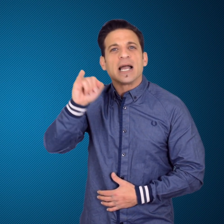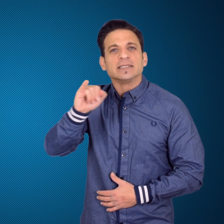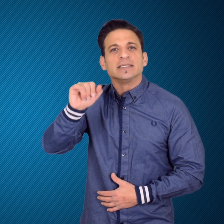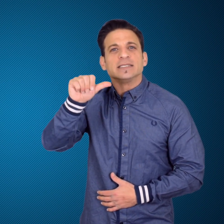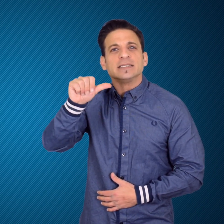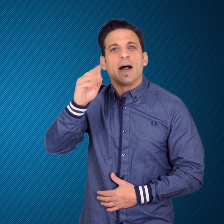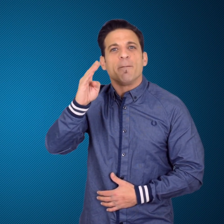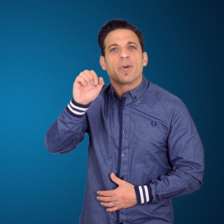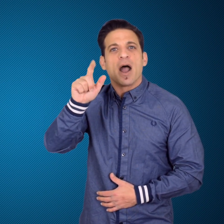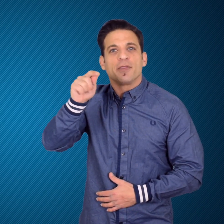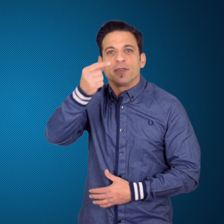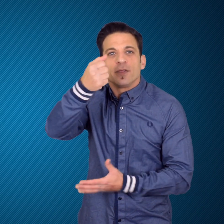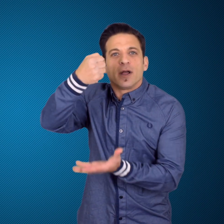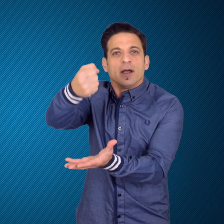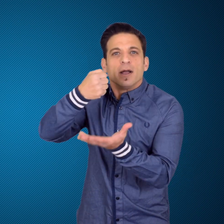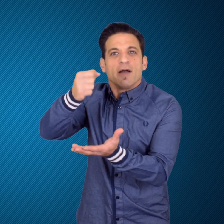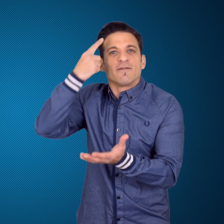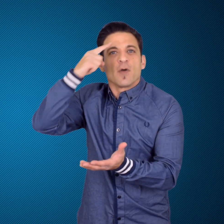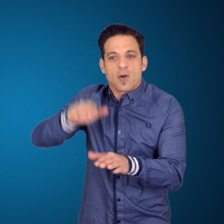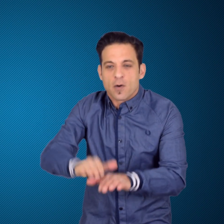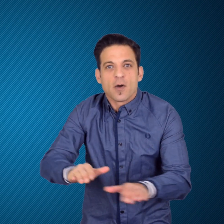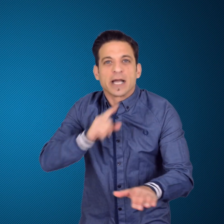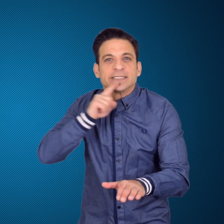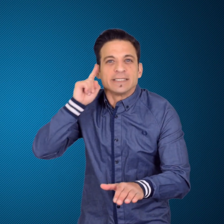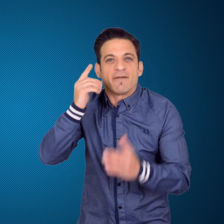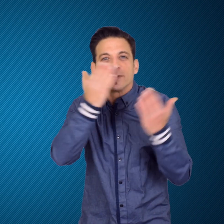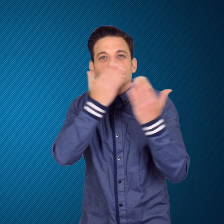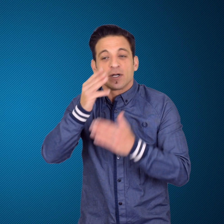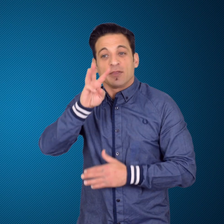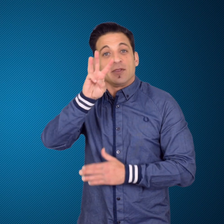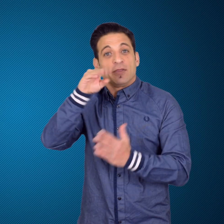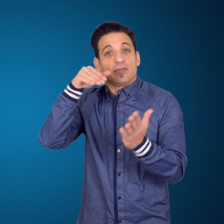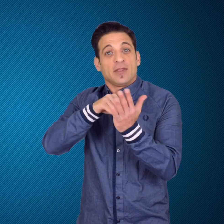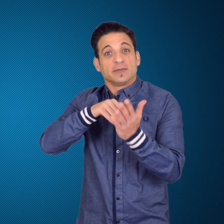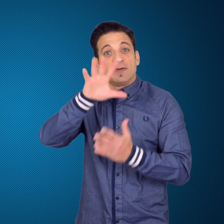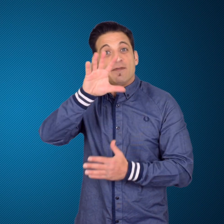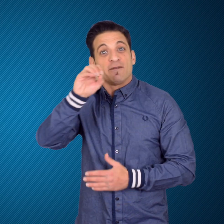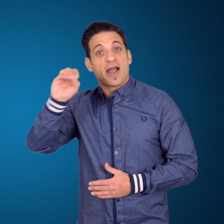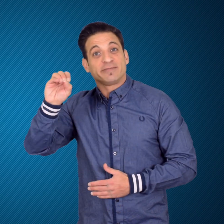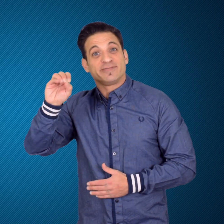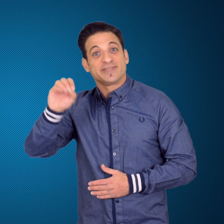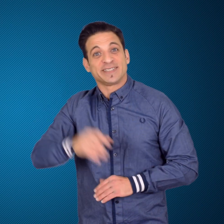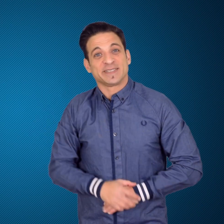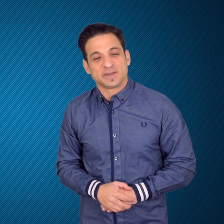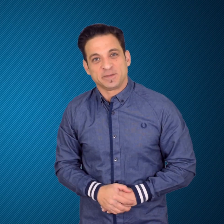which is a pre-school nursery for deaf children.